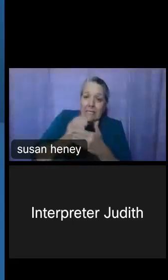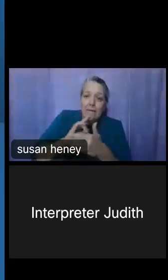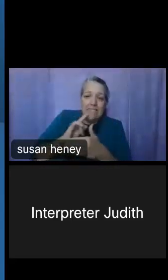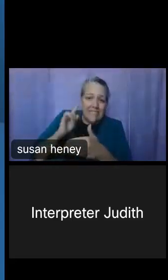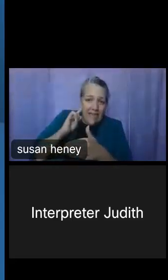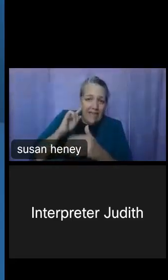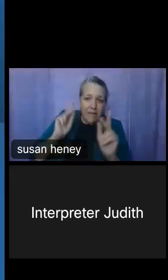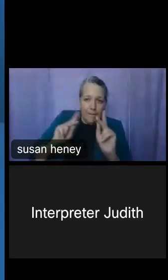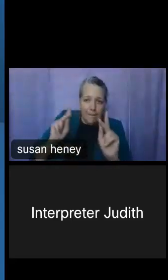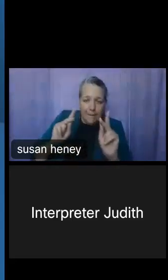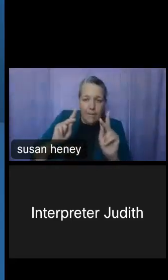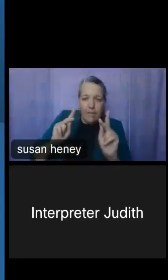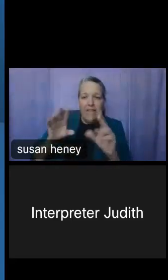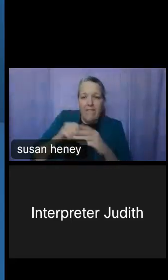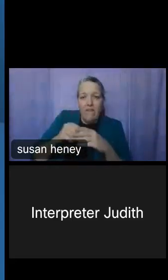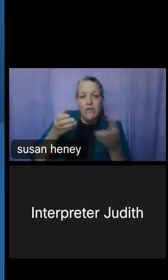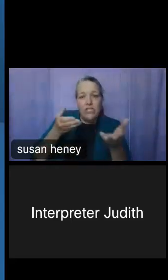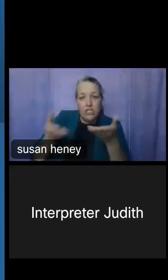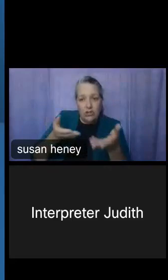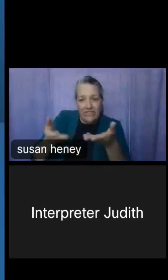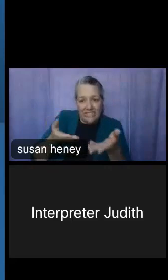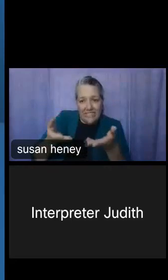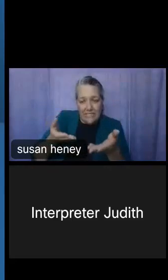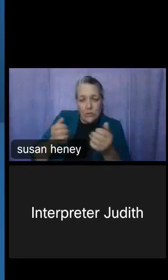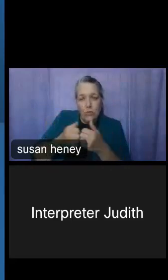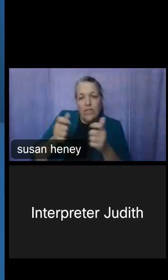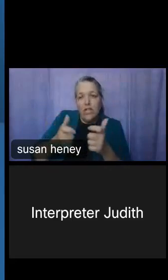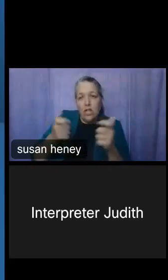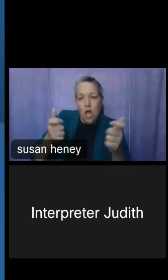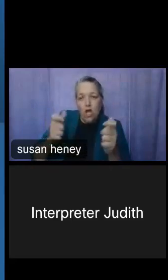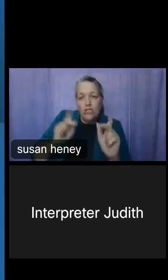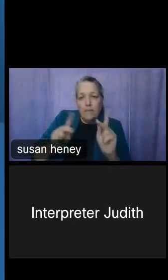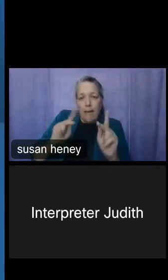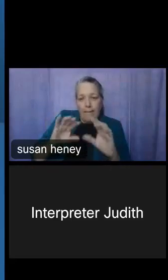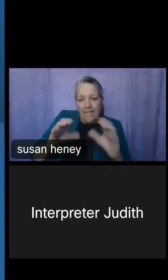services with this specific large population, and we really need data.